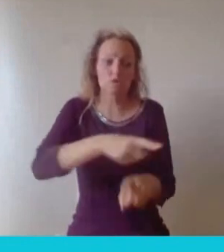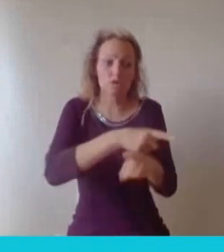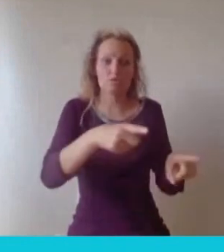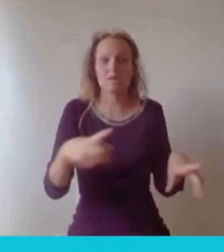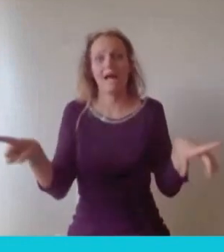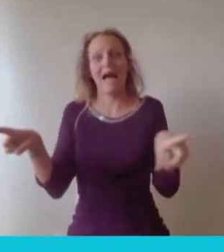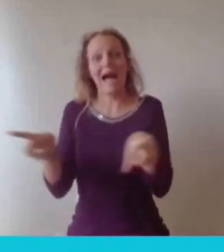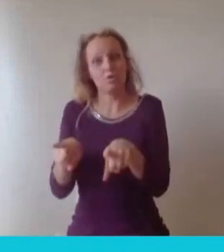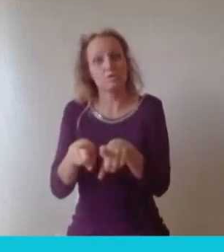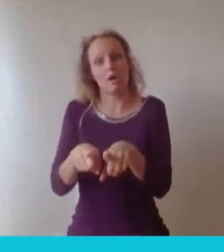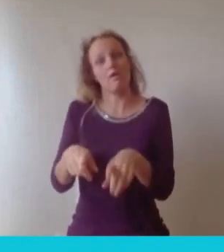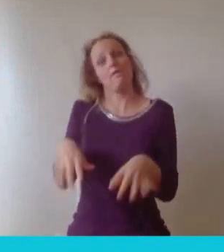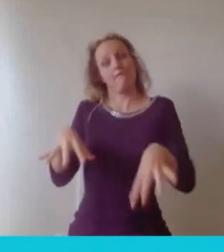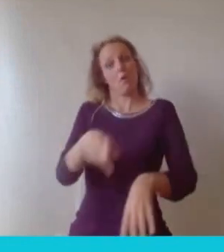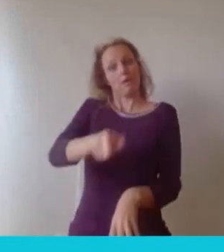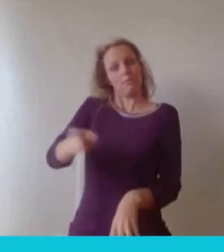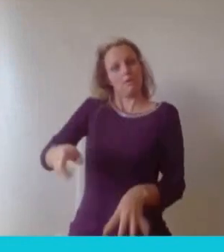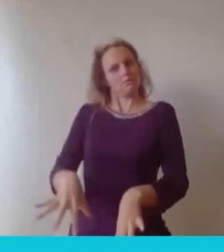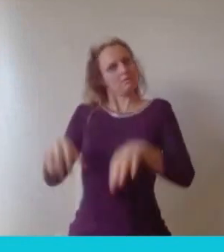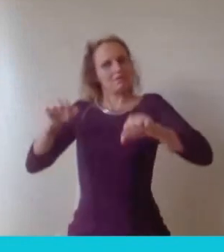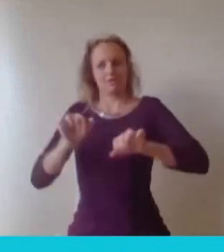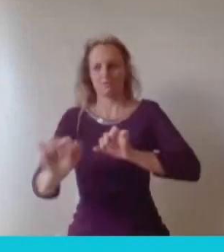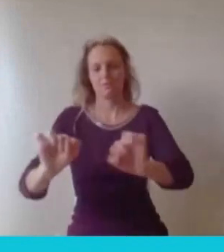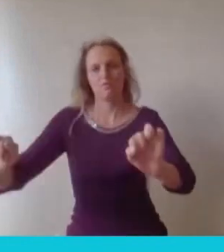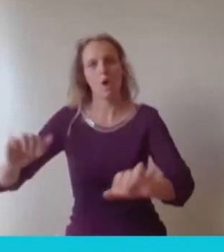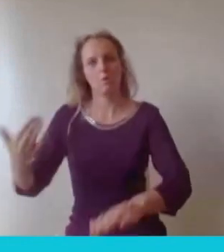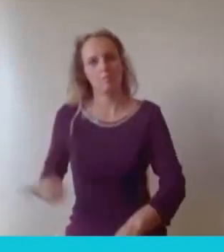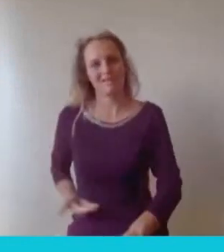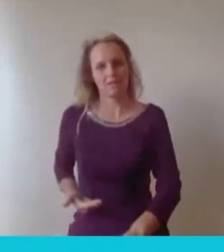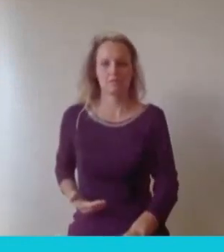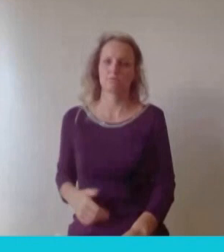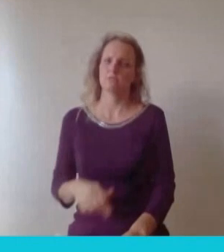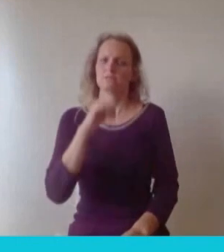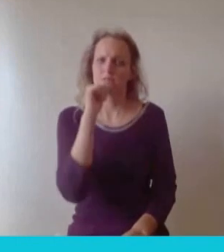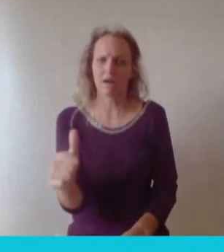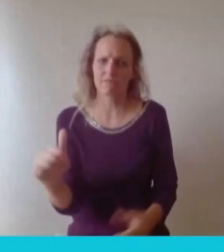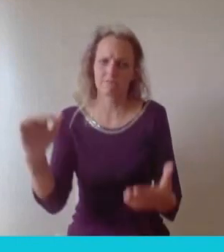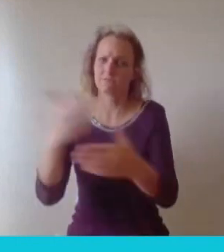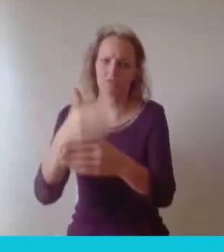It's a very tough career path, it's quite a lonely journey and so that's something I'm kind of personally working on as